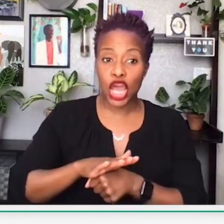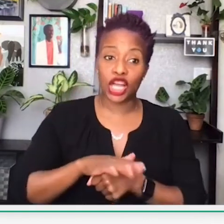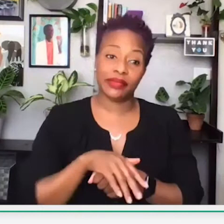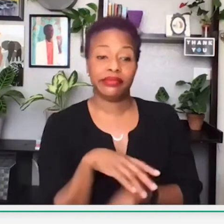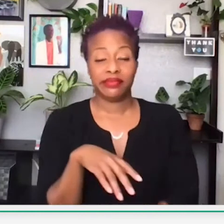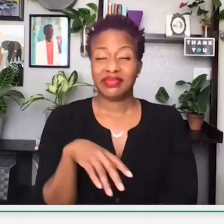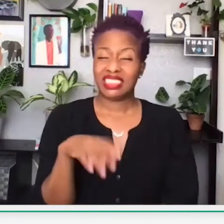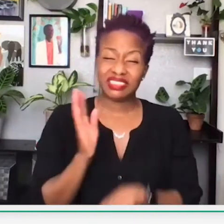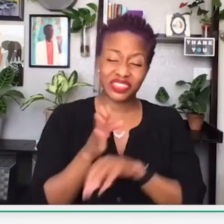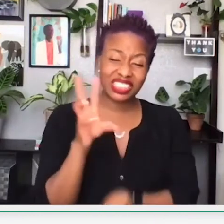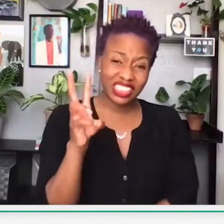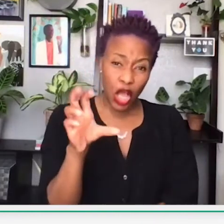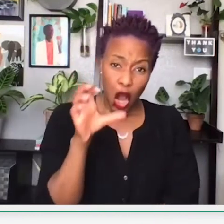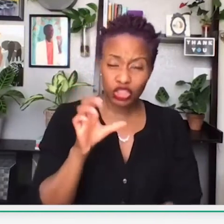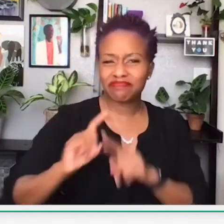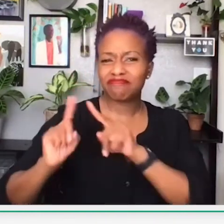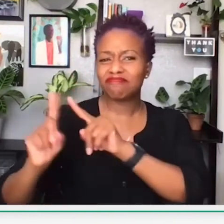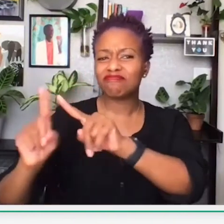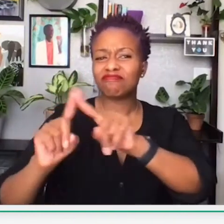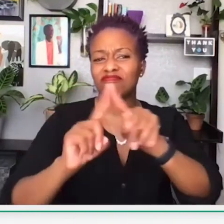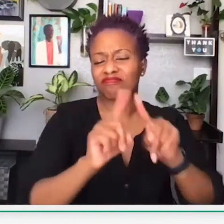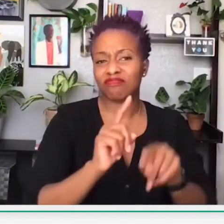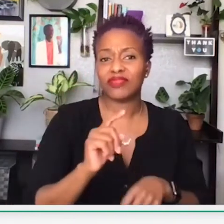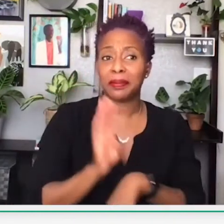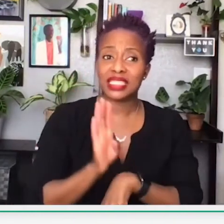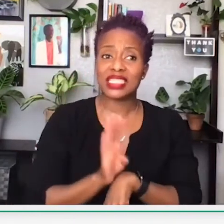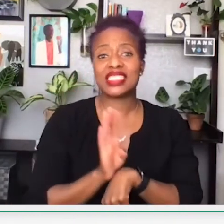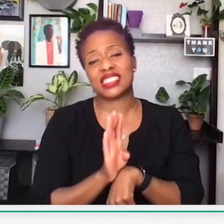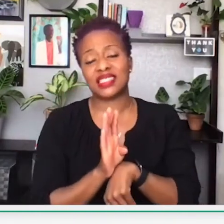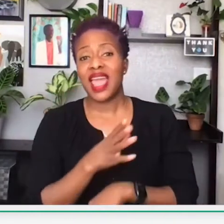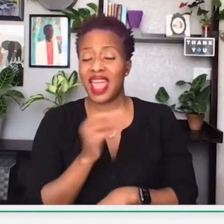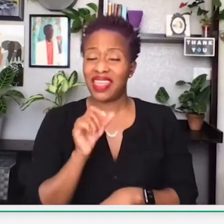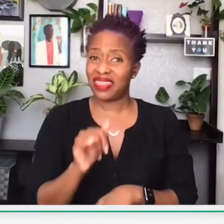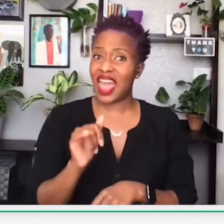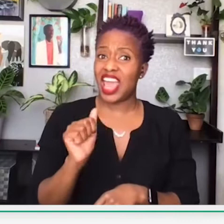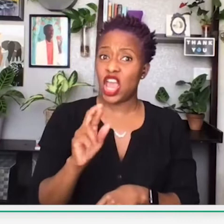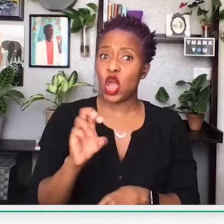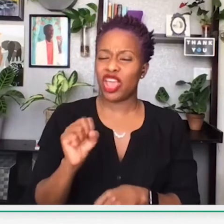There were about 10,000 residents that lived in the area, and there were over 600 businesses.